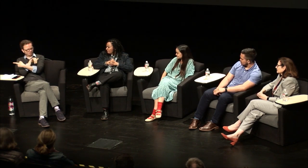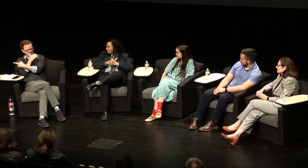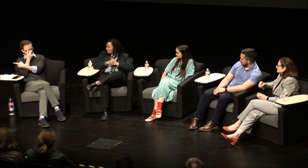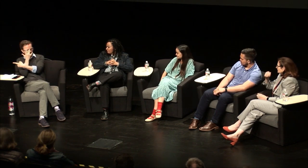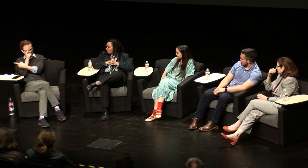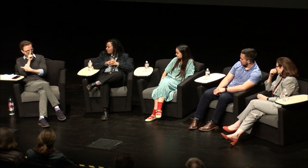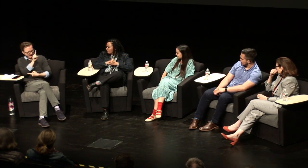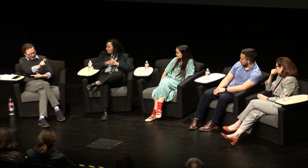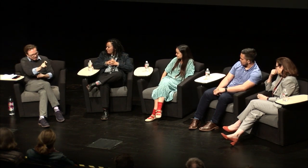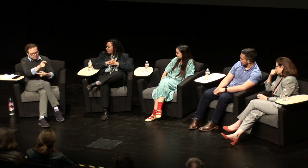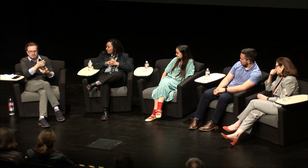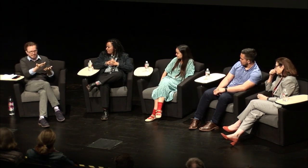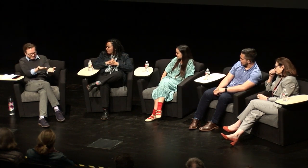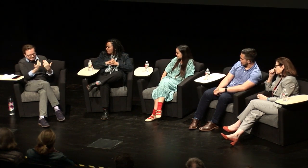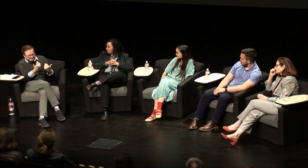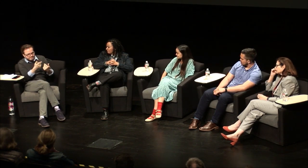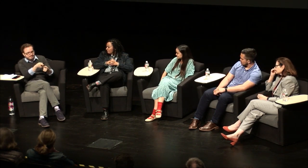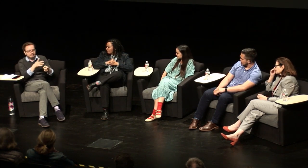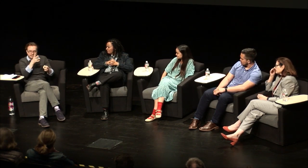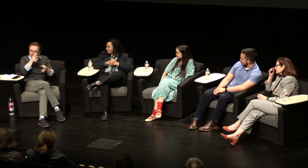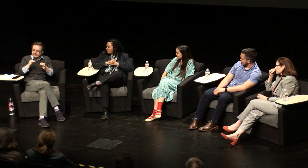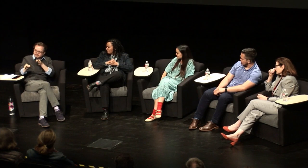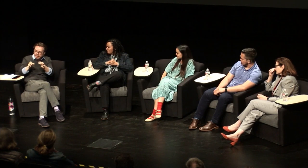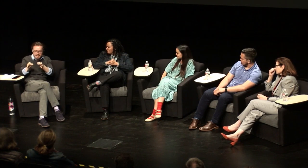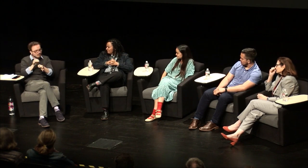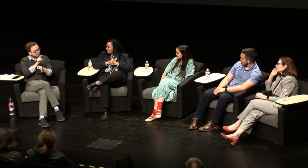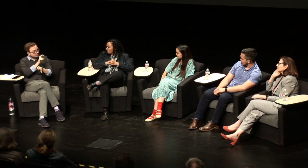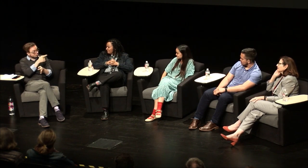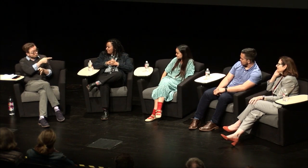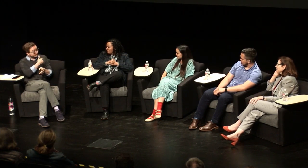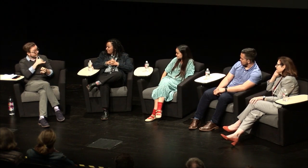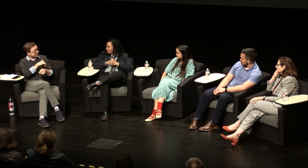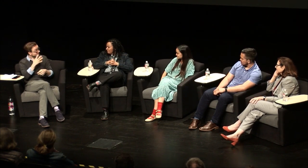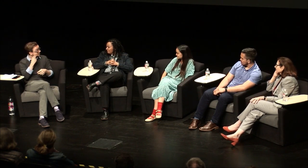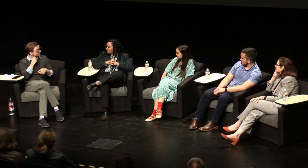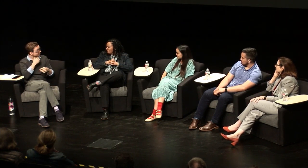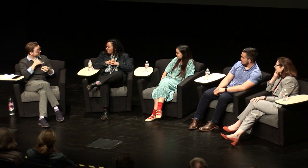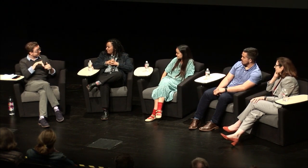you know why do hearing people do this thing that thing do you feel like you